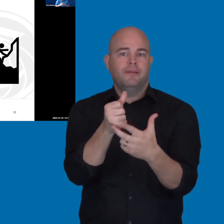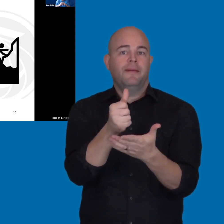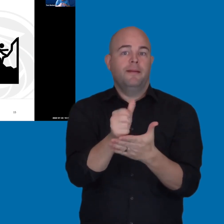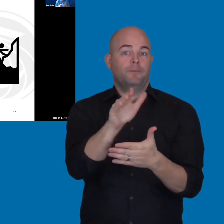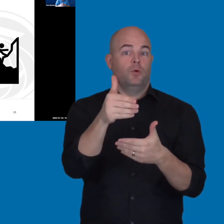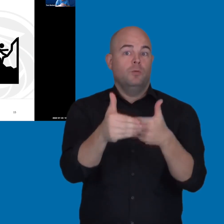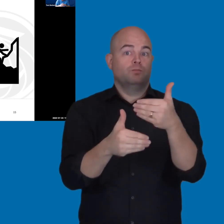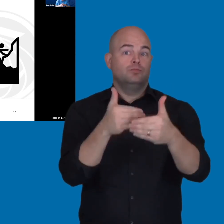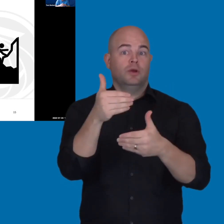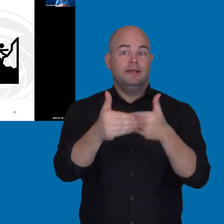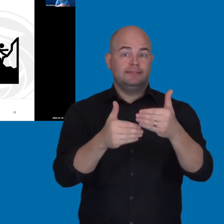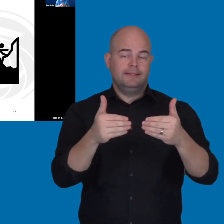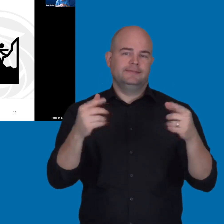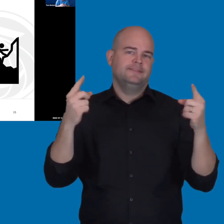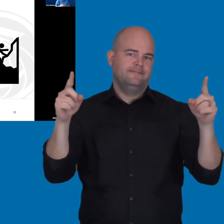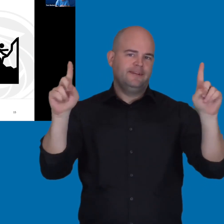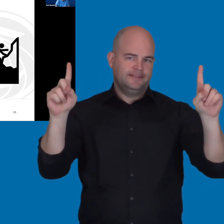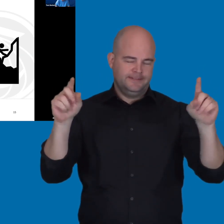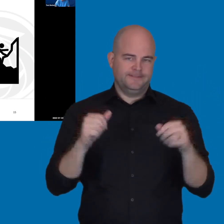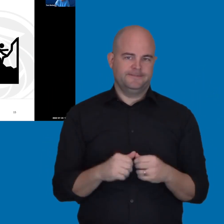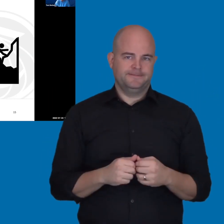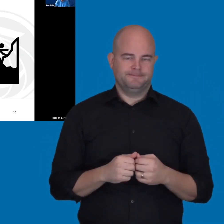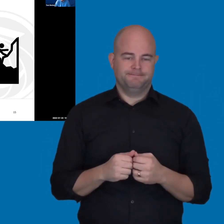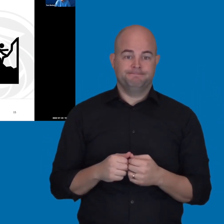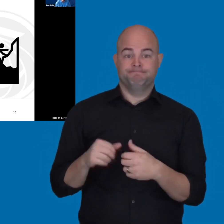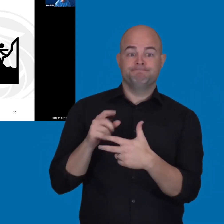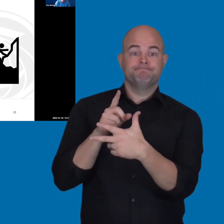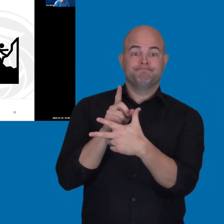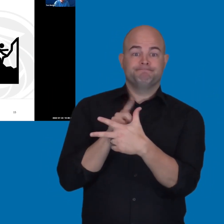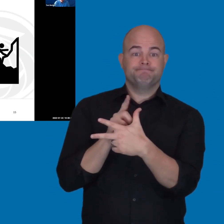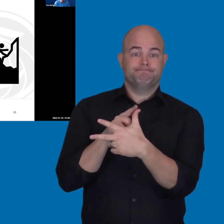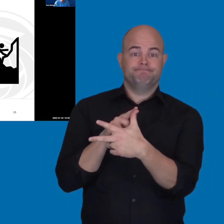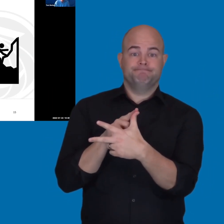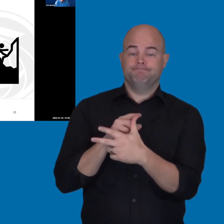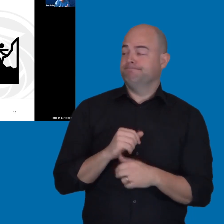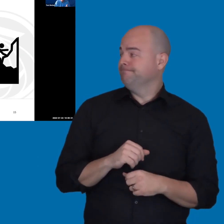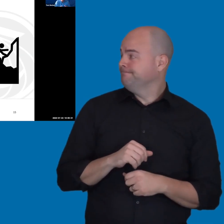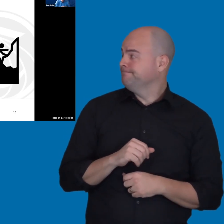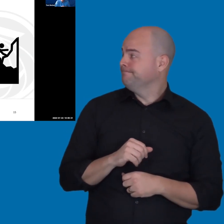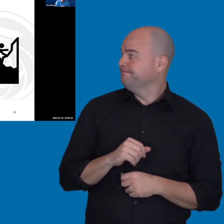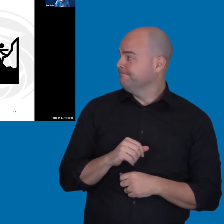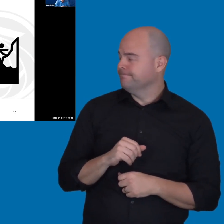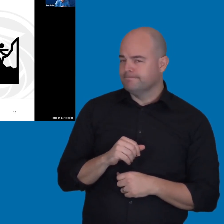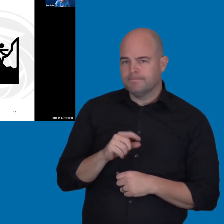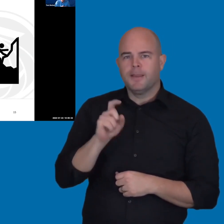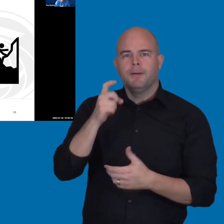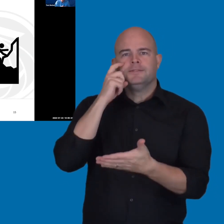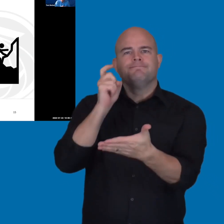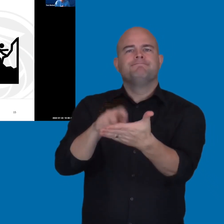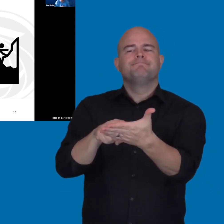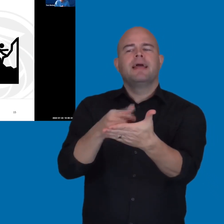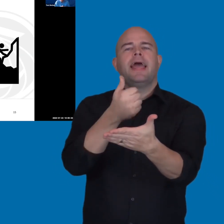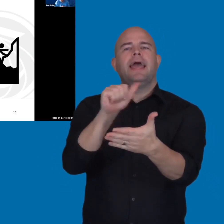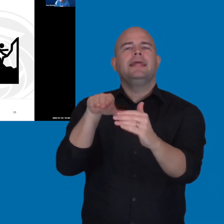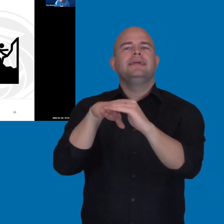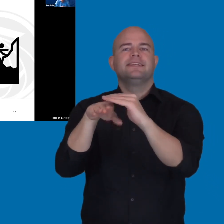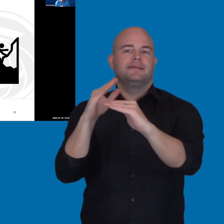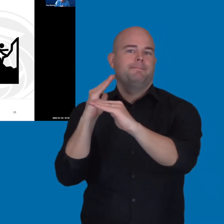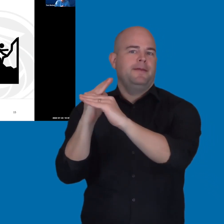that your processes that you put in place are actually effective. The first is, you need to identify accessibility barriers.